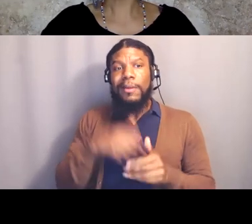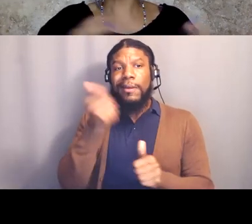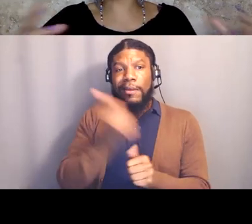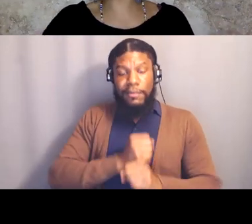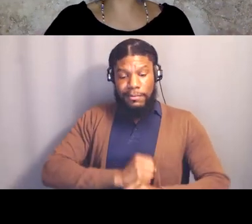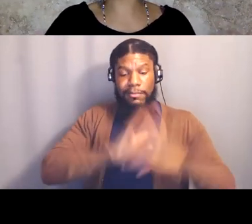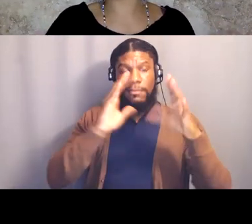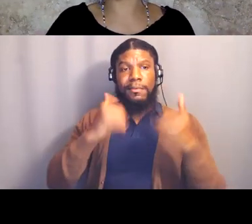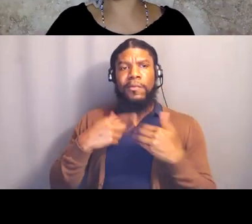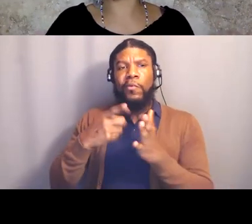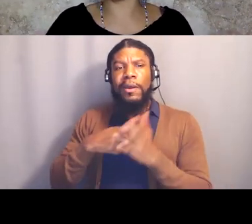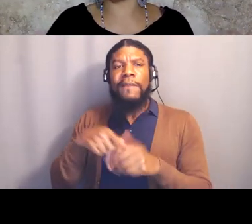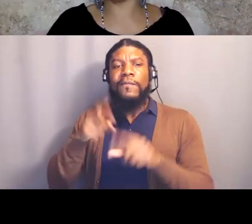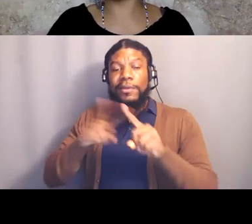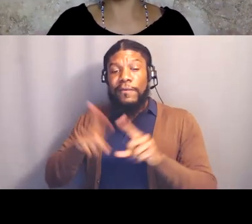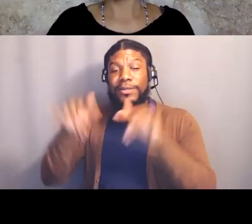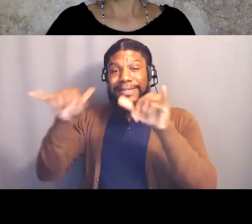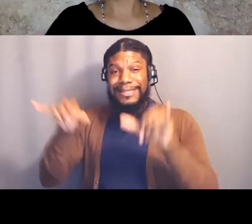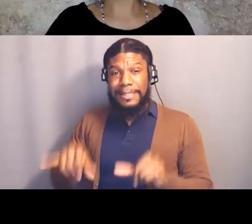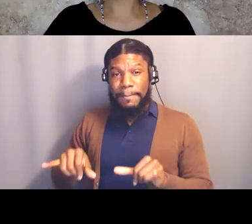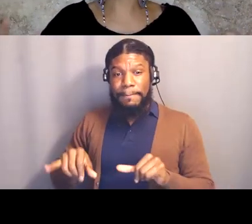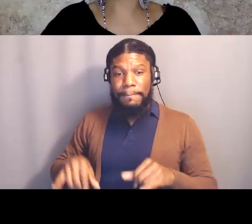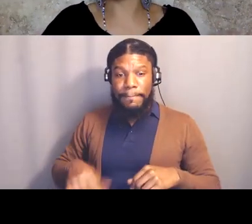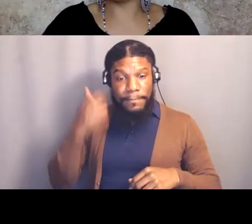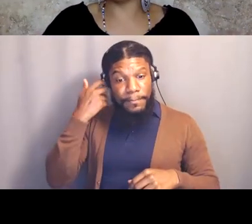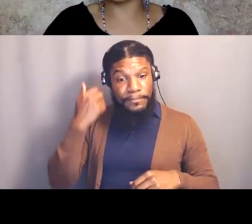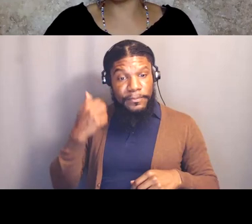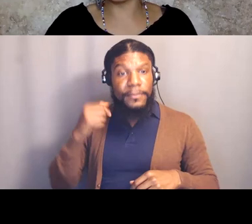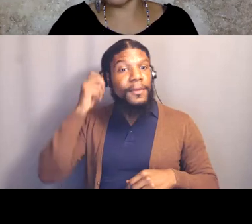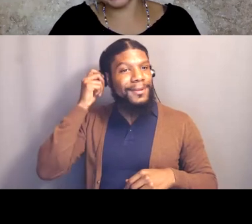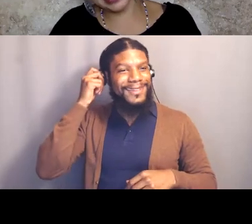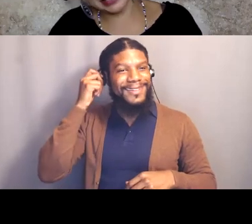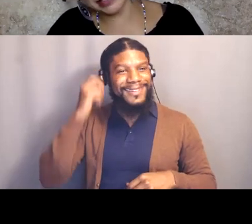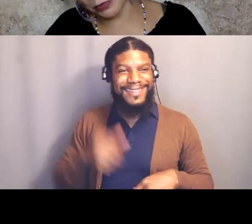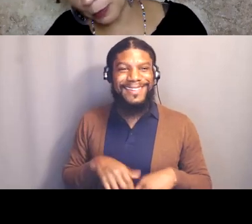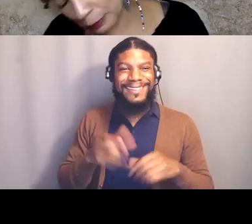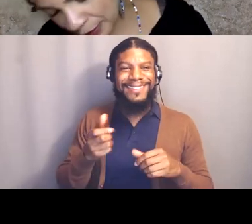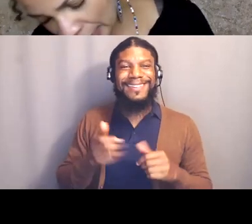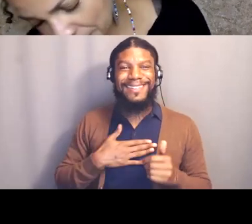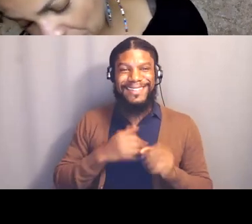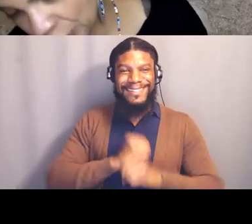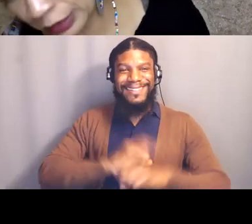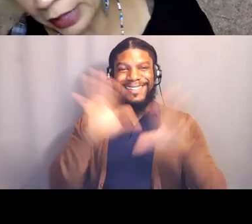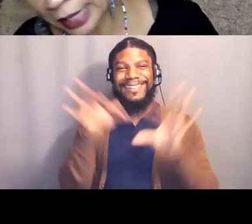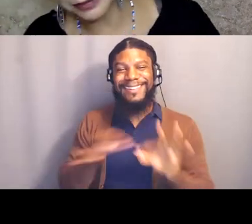So the vision statement that I wrote has requirements of what a system of public safety should look like.